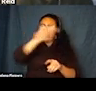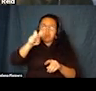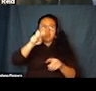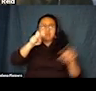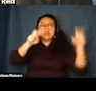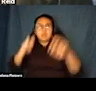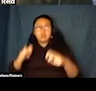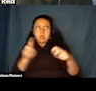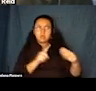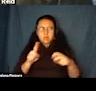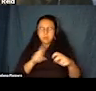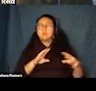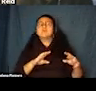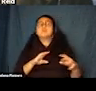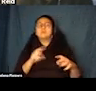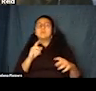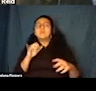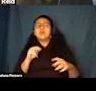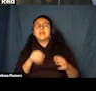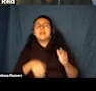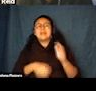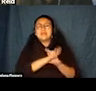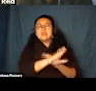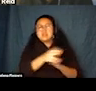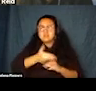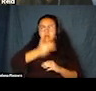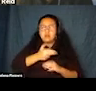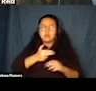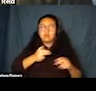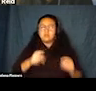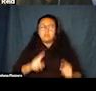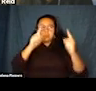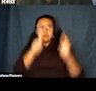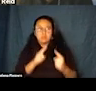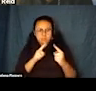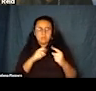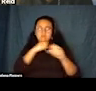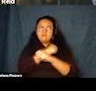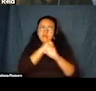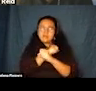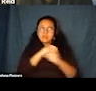beneath McClane. That's right. McClane kicks away his gun. Random assignment leaps up.